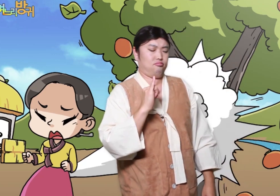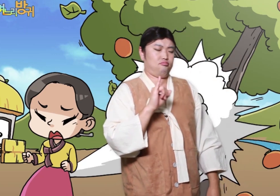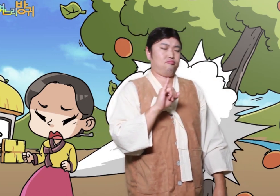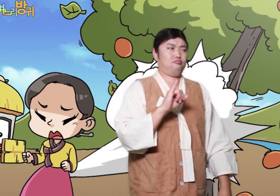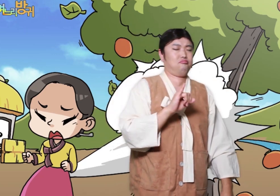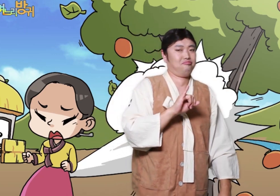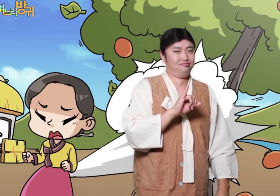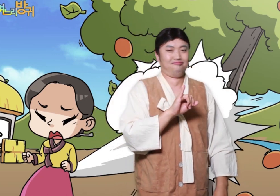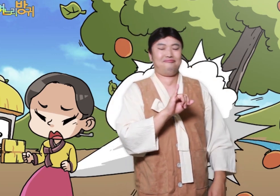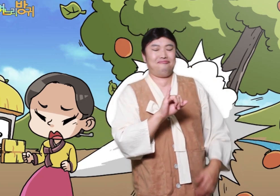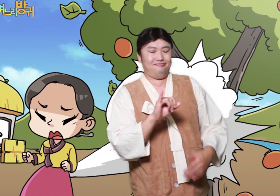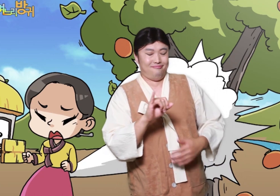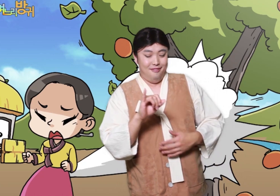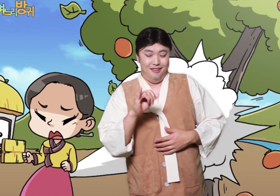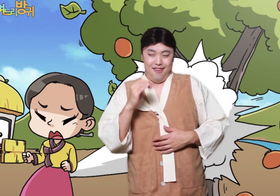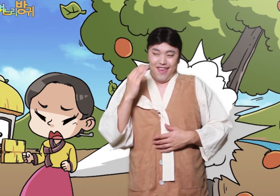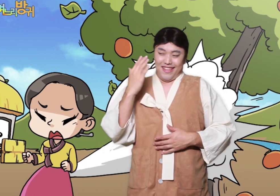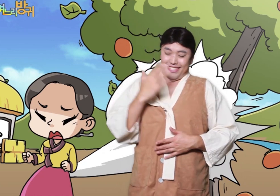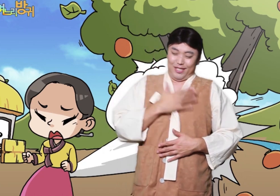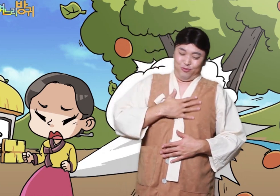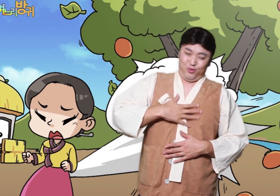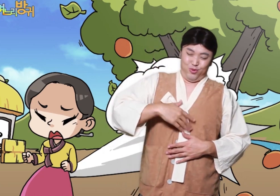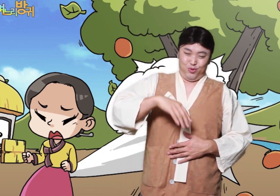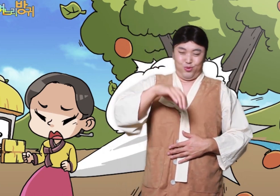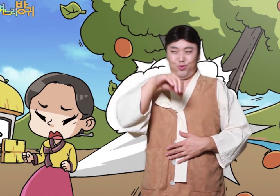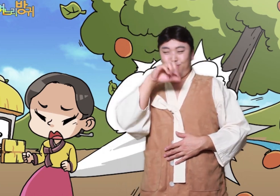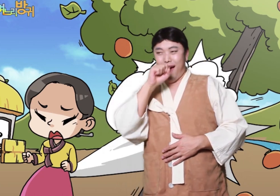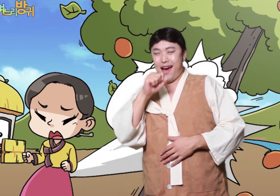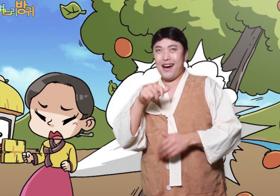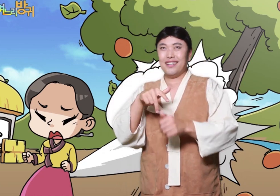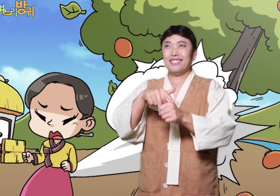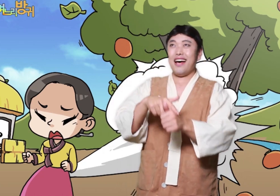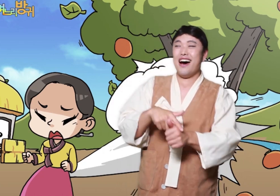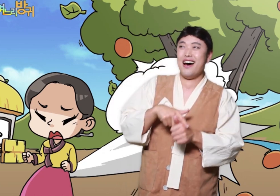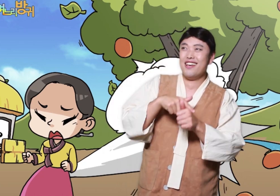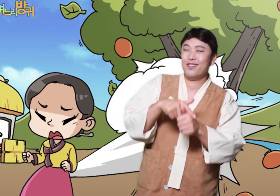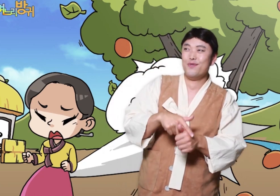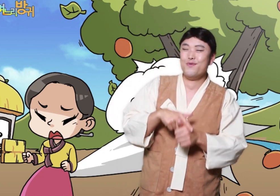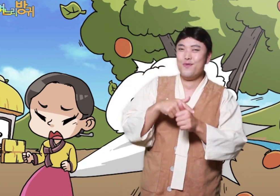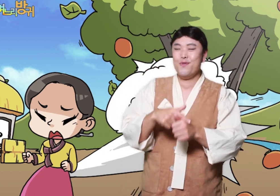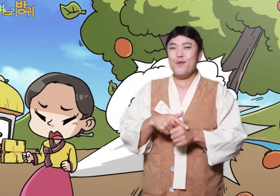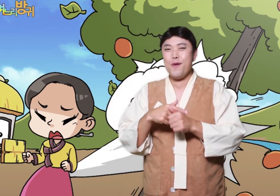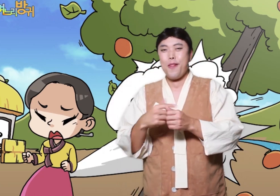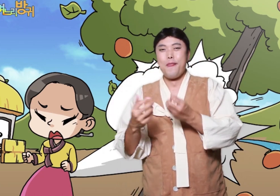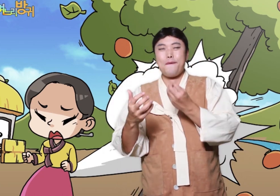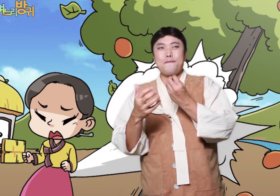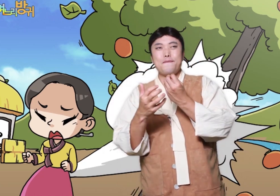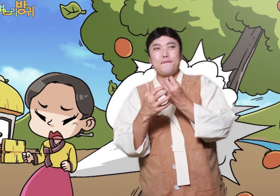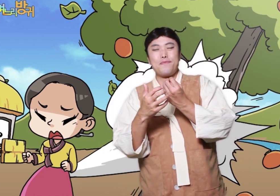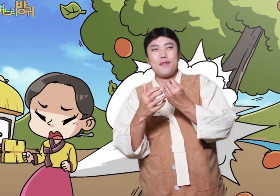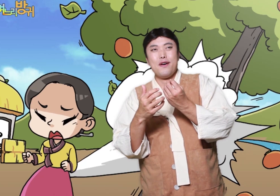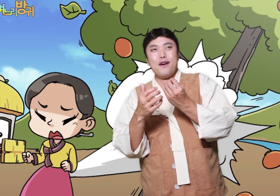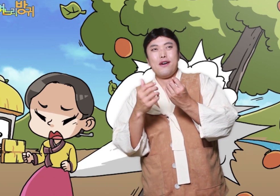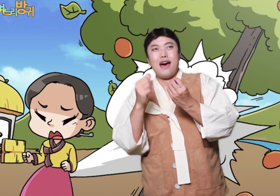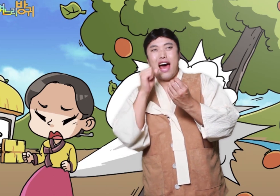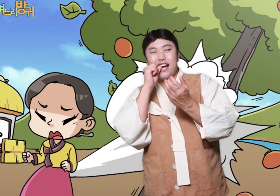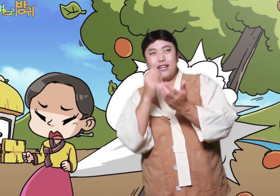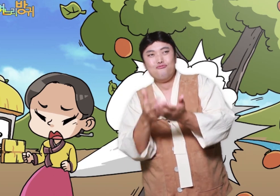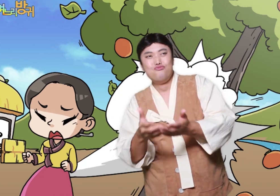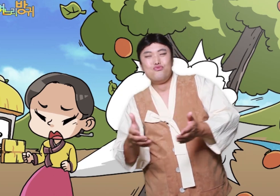The daughter-in-law was happy, and she went under the pear tree, with the pear tree on his back and raised it.